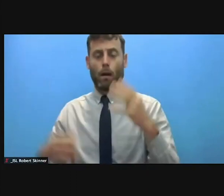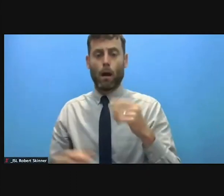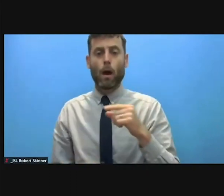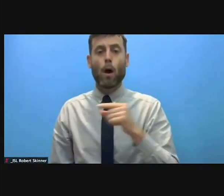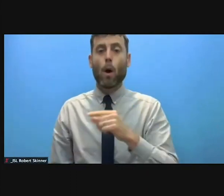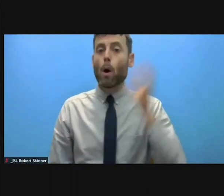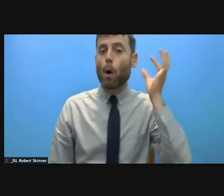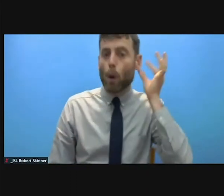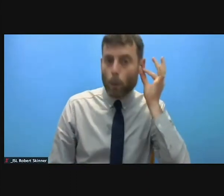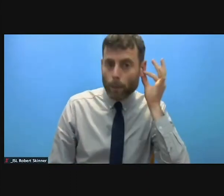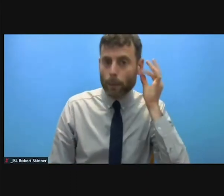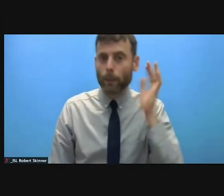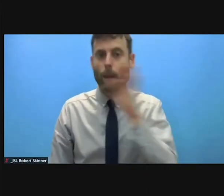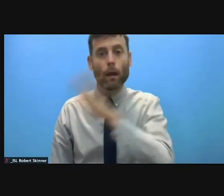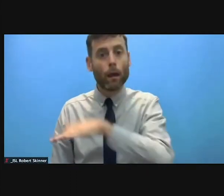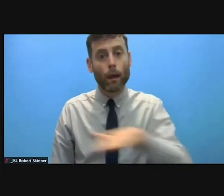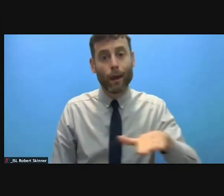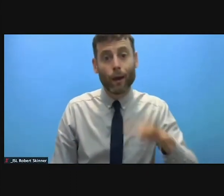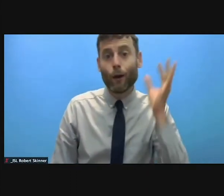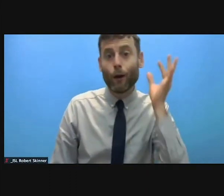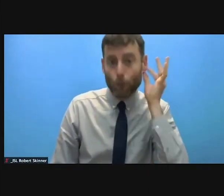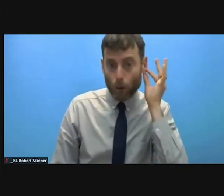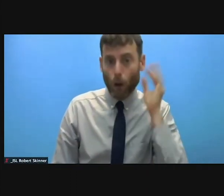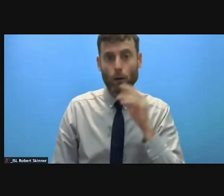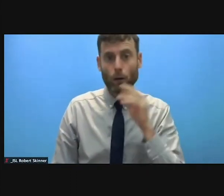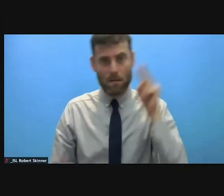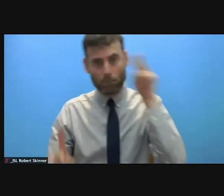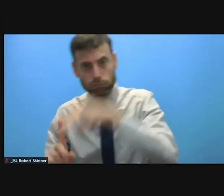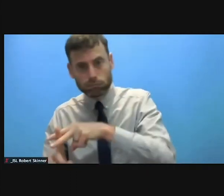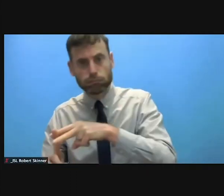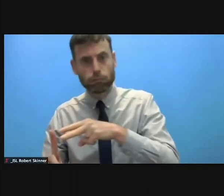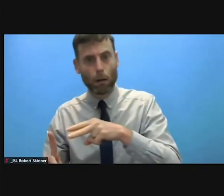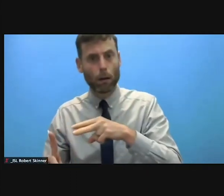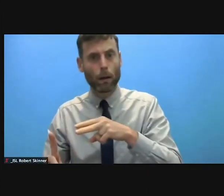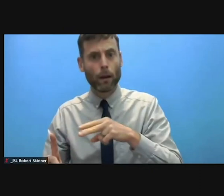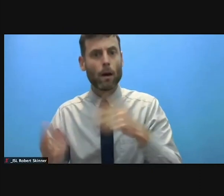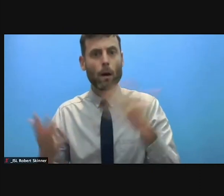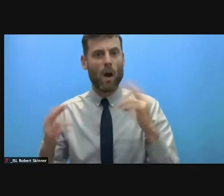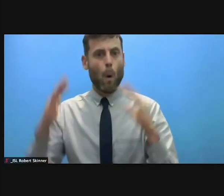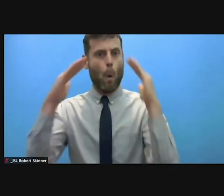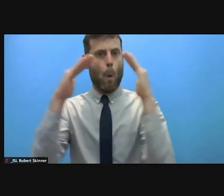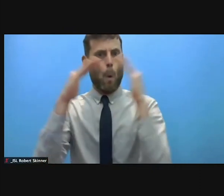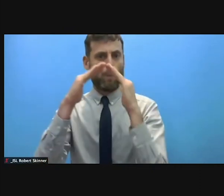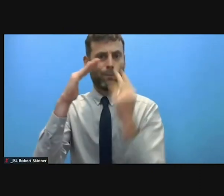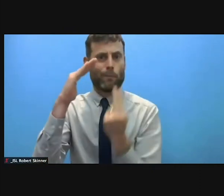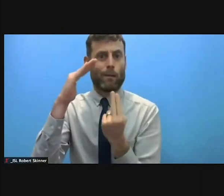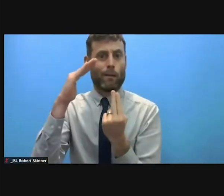particularly domestic violence and violence by partners in the same household, as intensified.